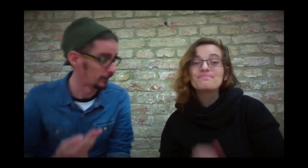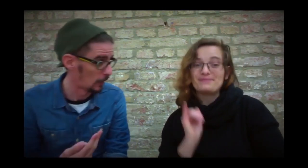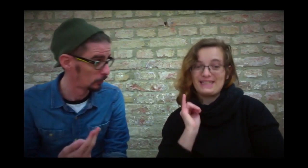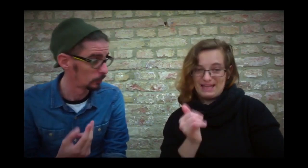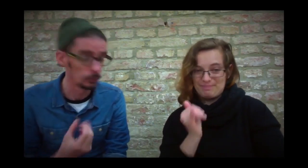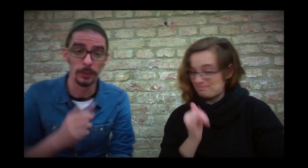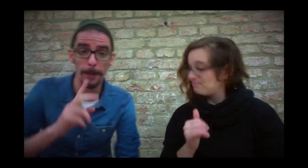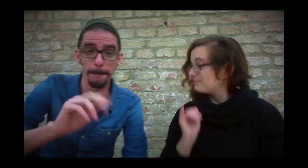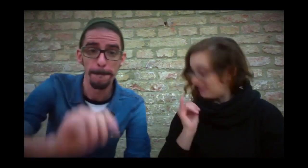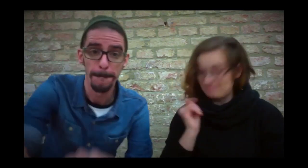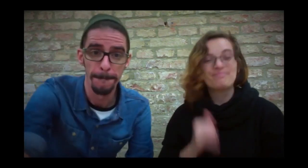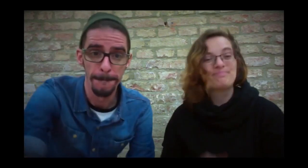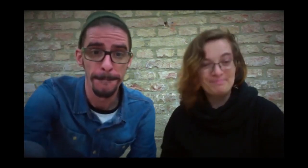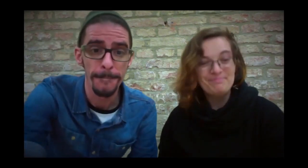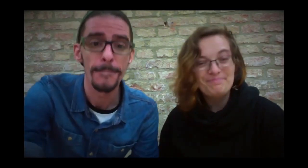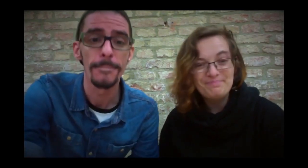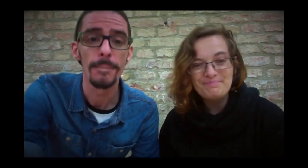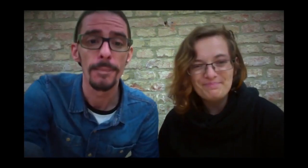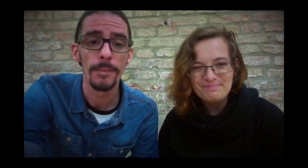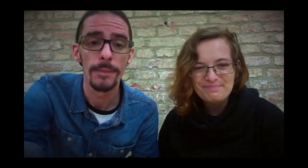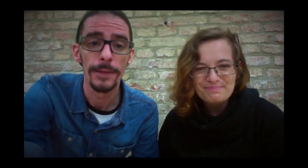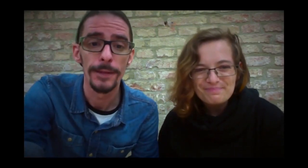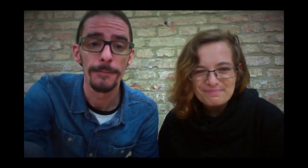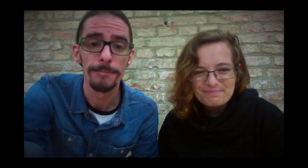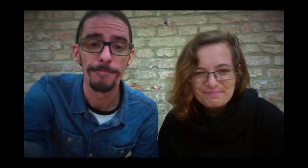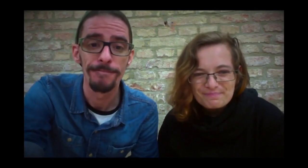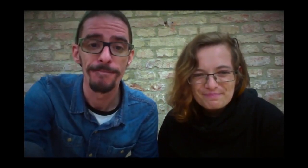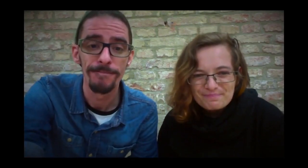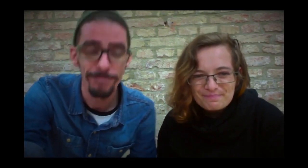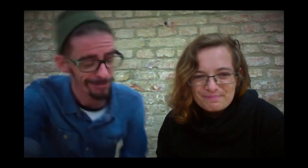I've to look to the subtitle. Just a second. There're ?